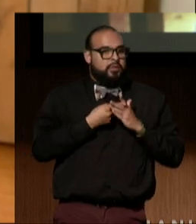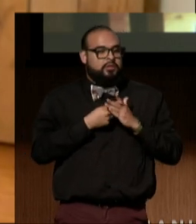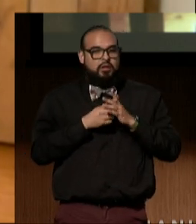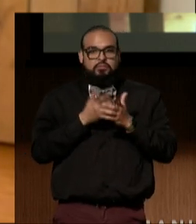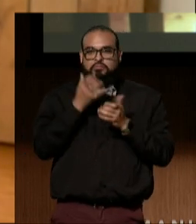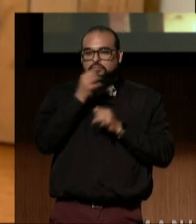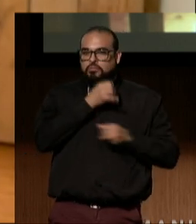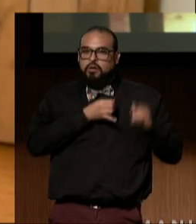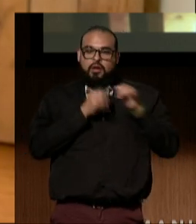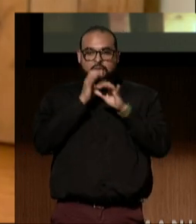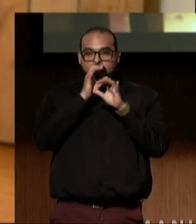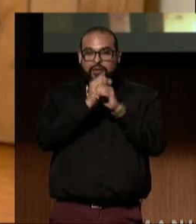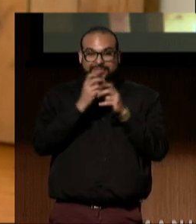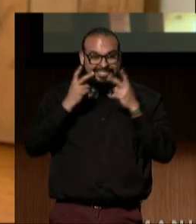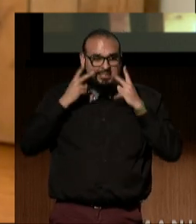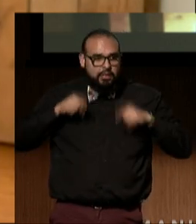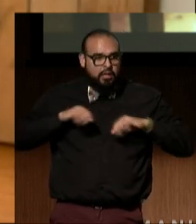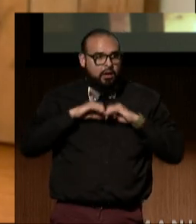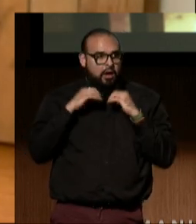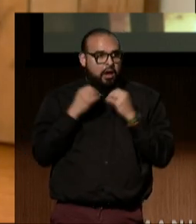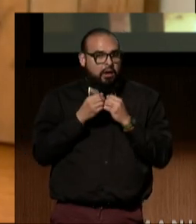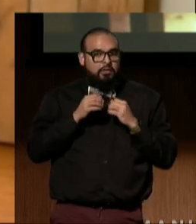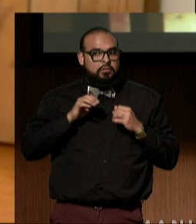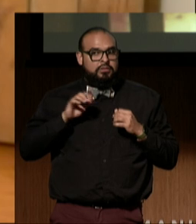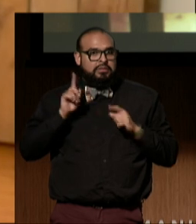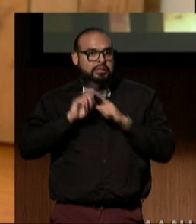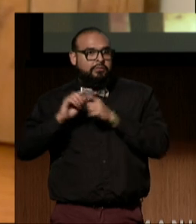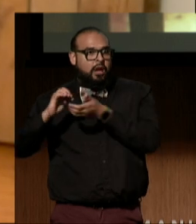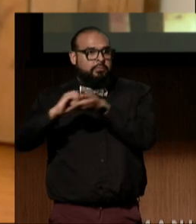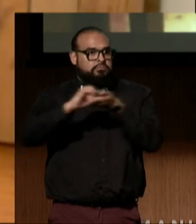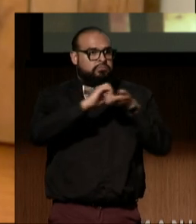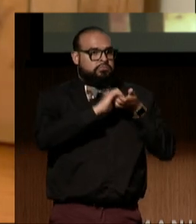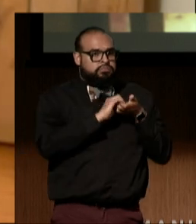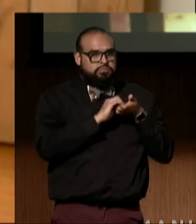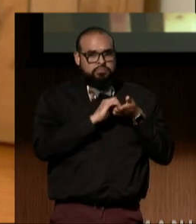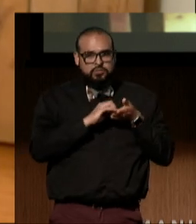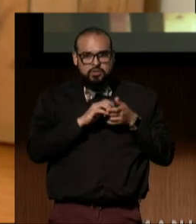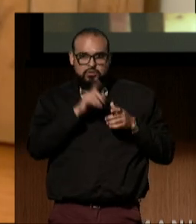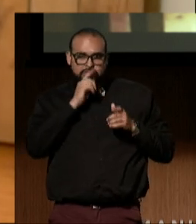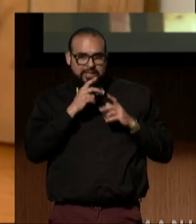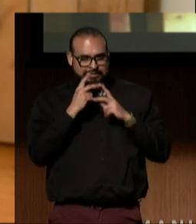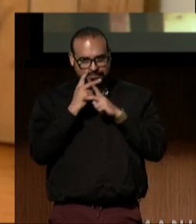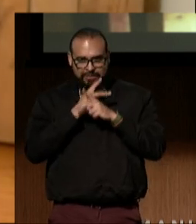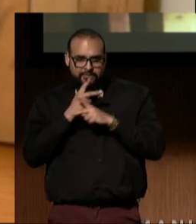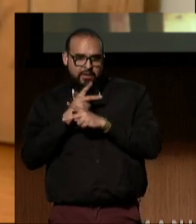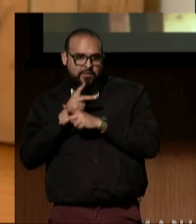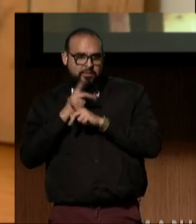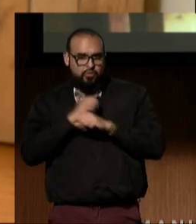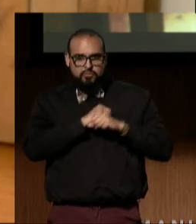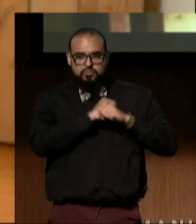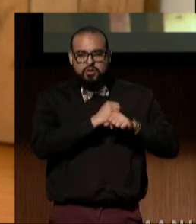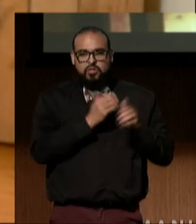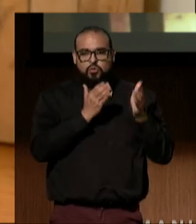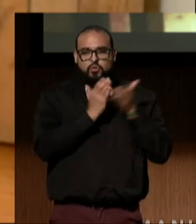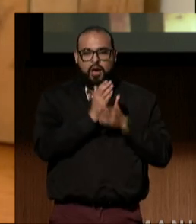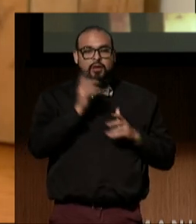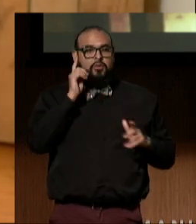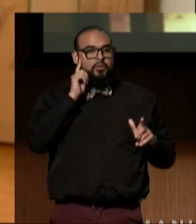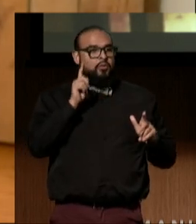Watching this organization and its partners pull every possible lever to protect the rights of people with disabilities,